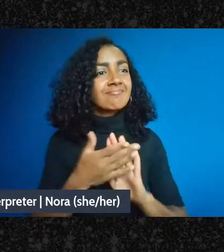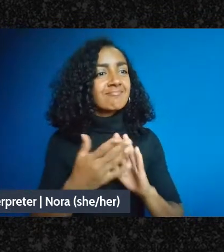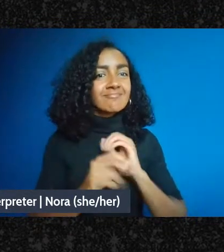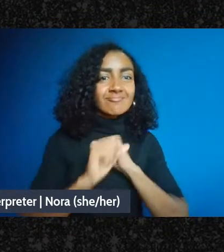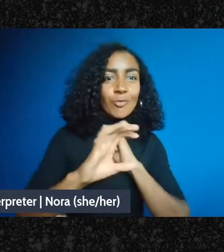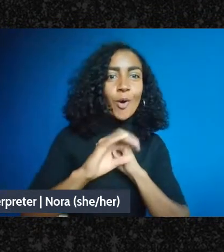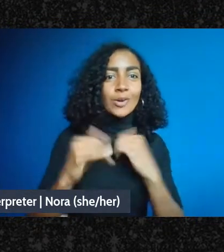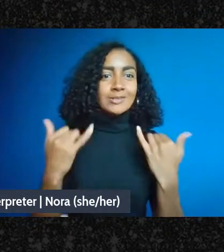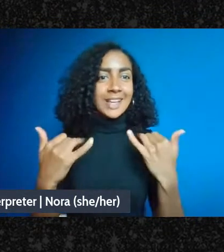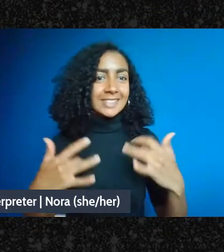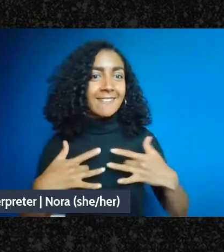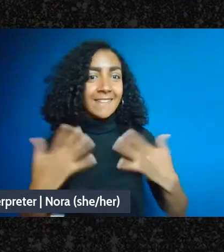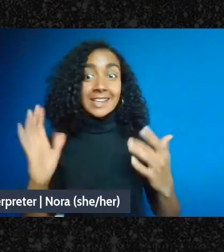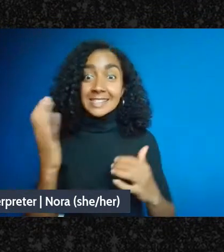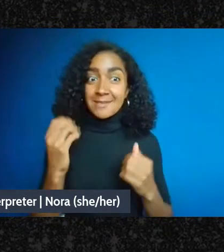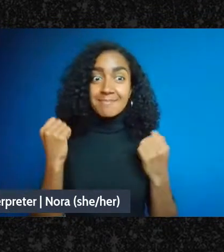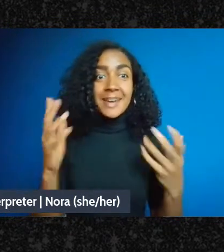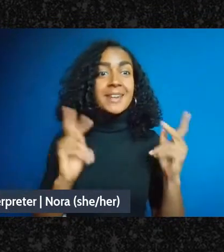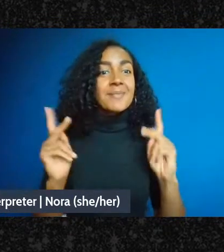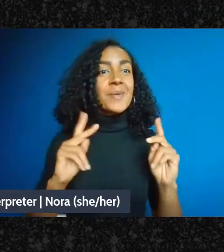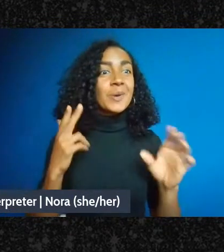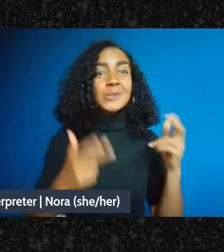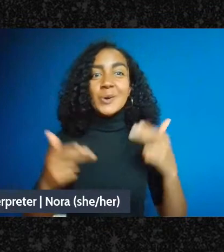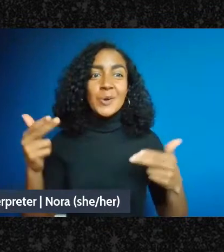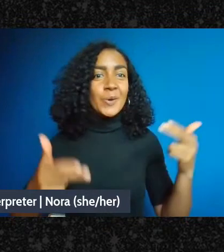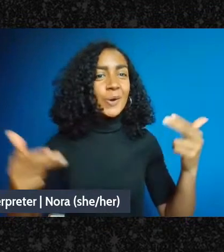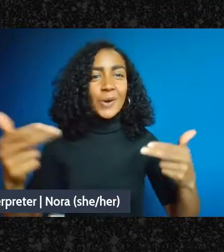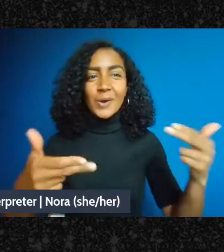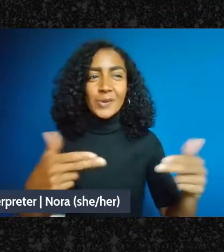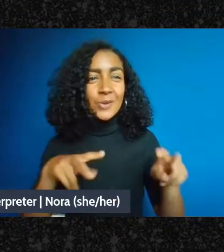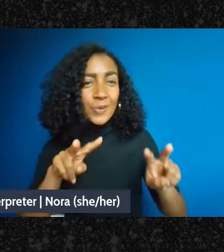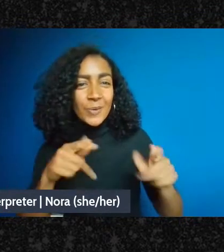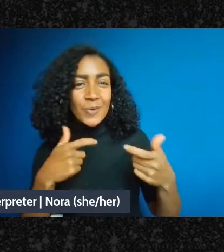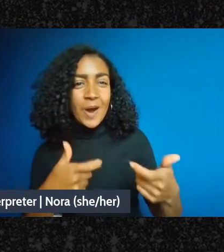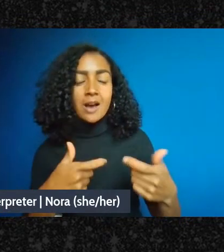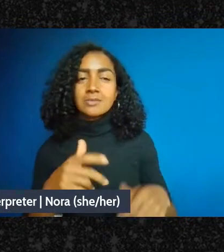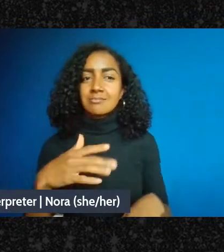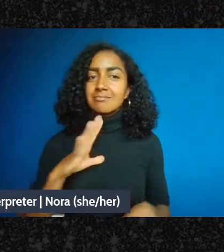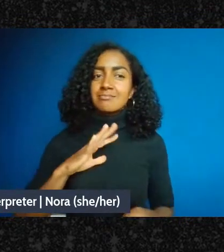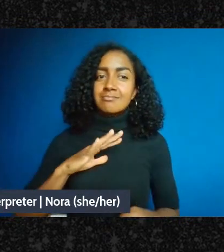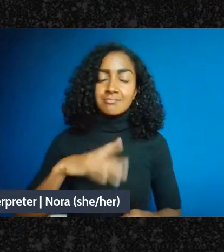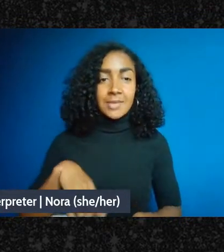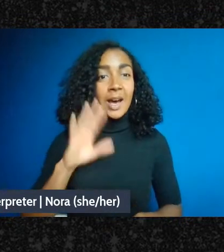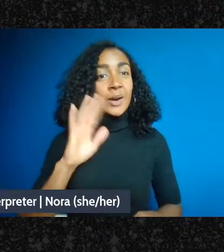great turnout, I know that there's a lot of interest in these issues - my email